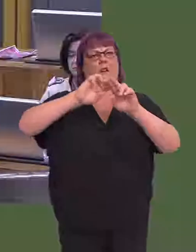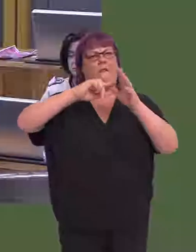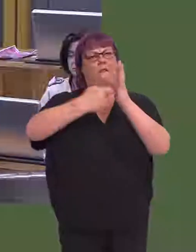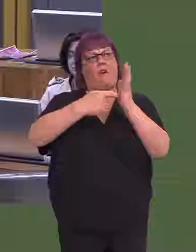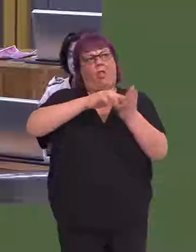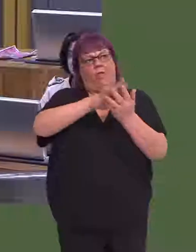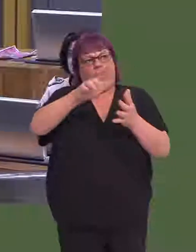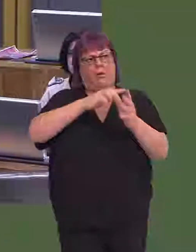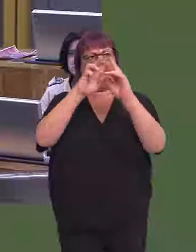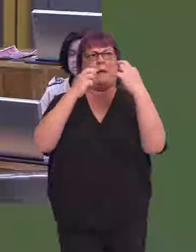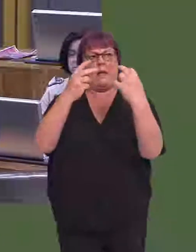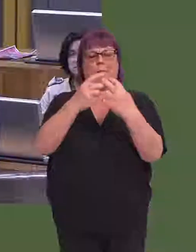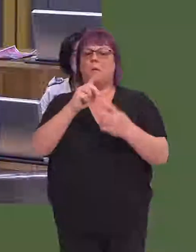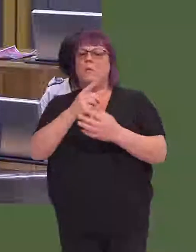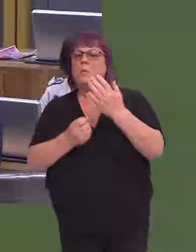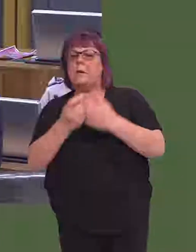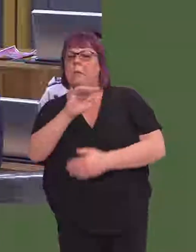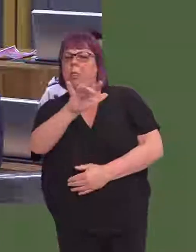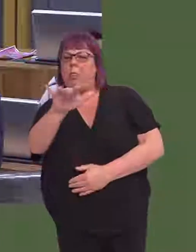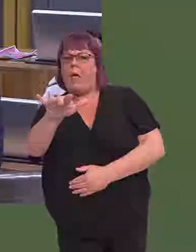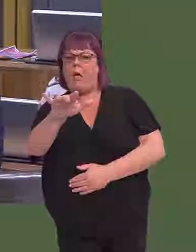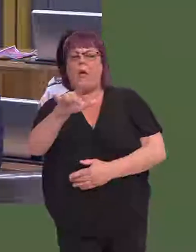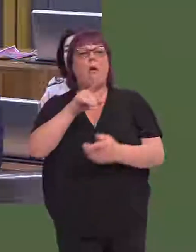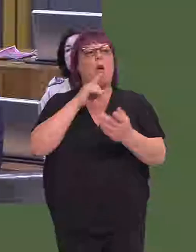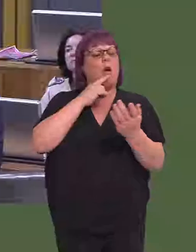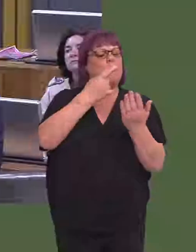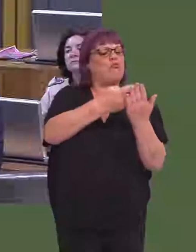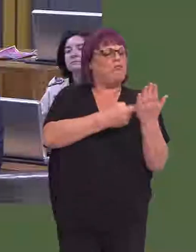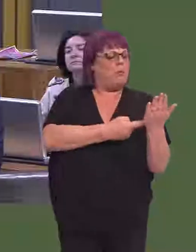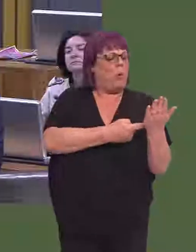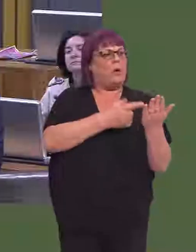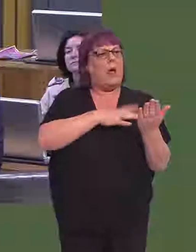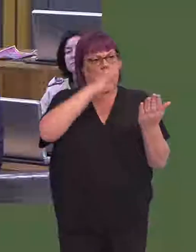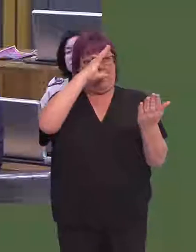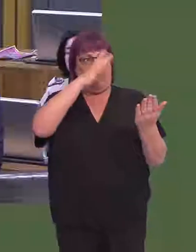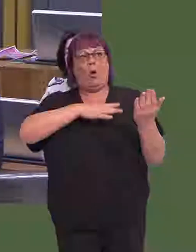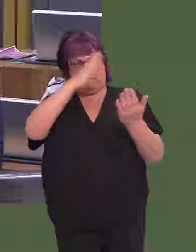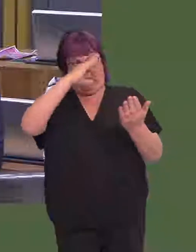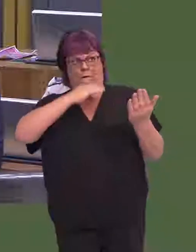I do look forward to being kept up to date with progress on developing the offer that was set out in the report.